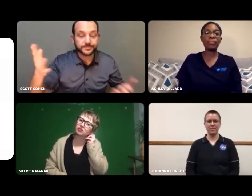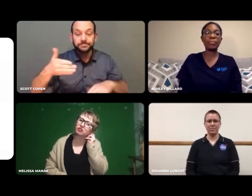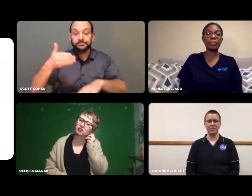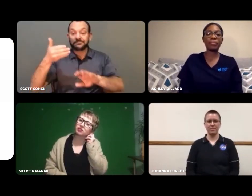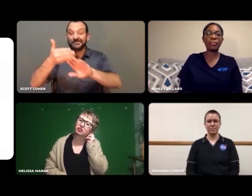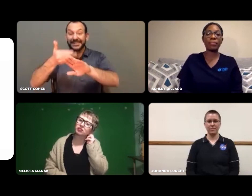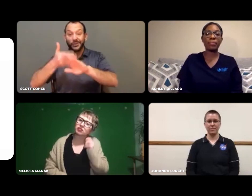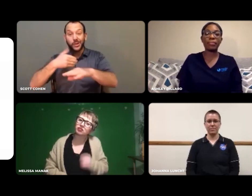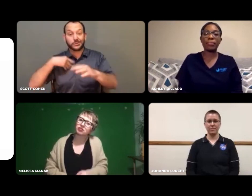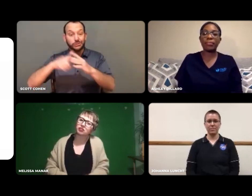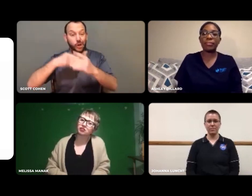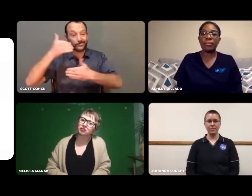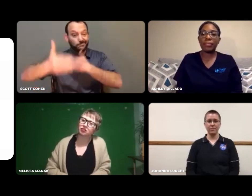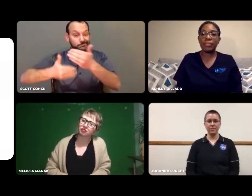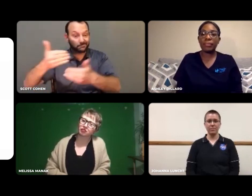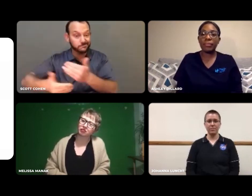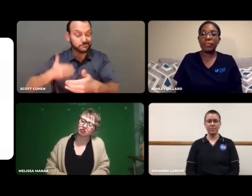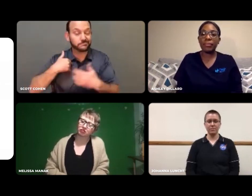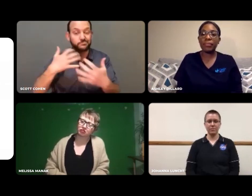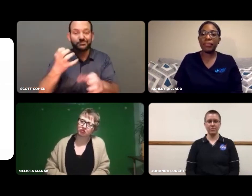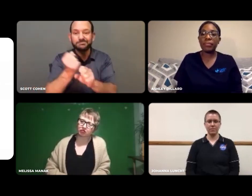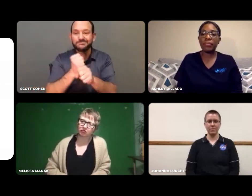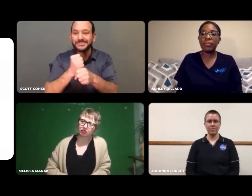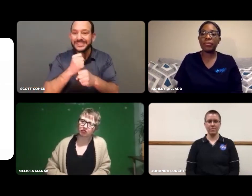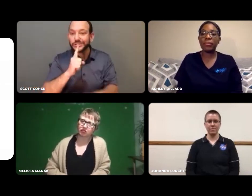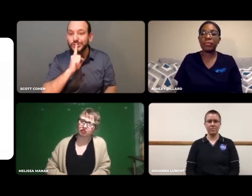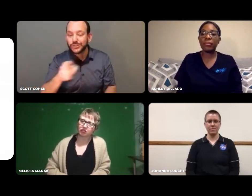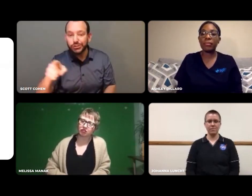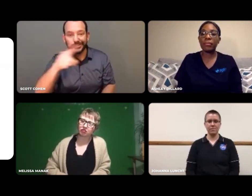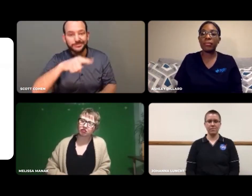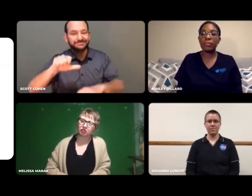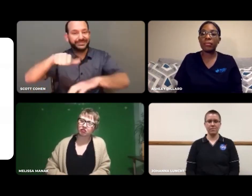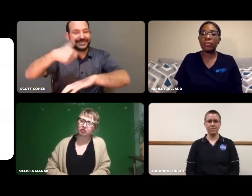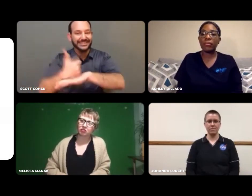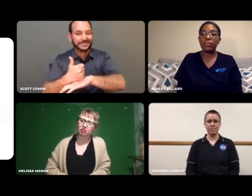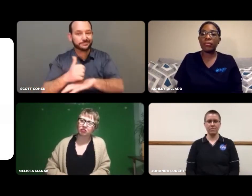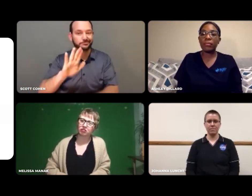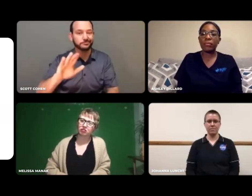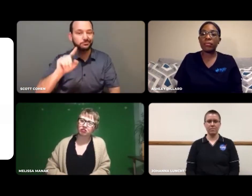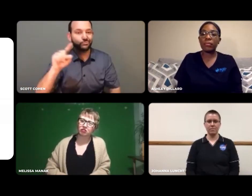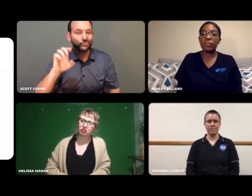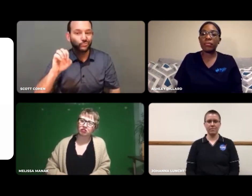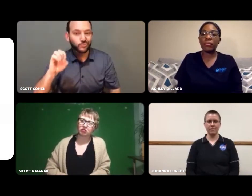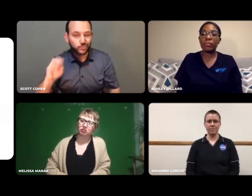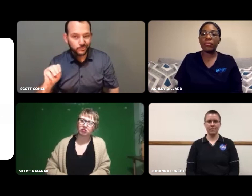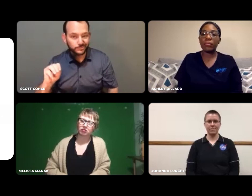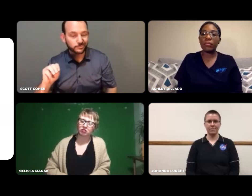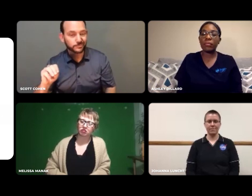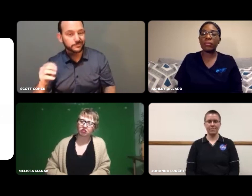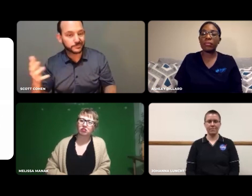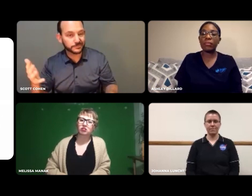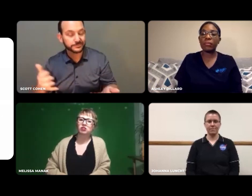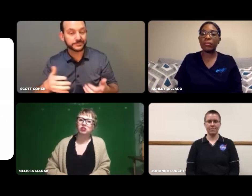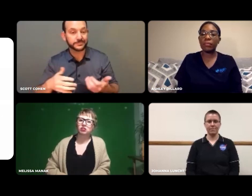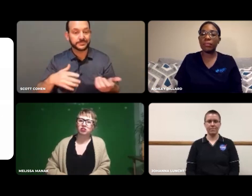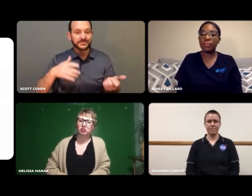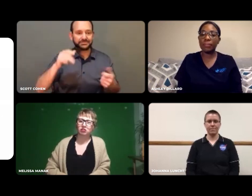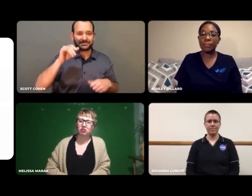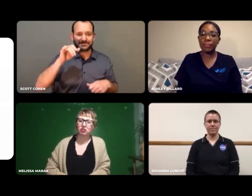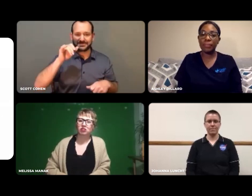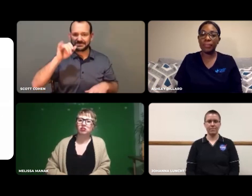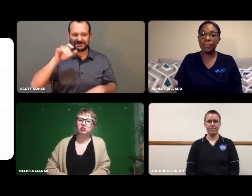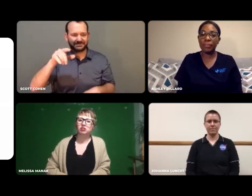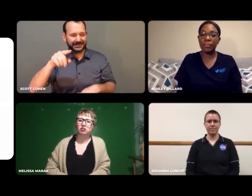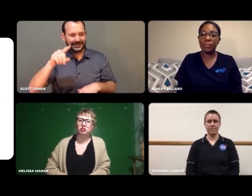Before we begin the webinar, let's make sure your Zoom application is set and updated.